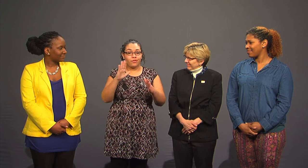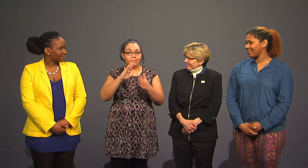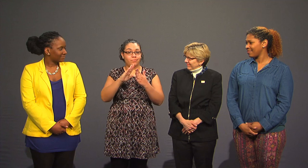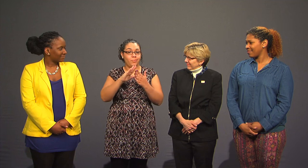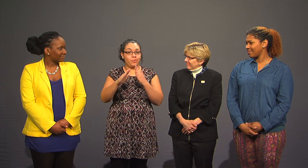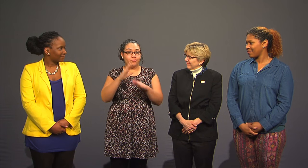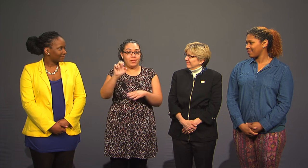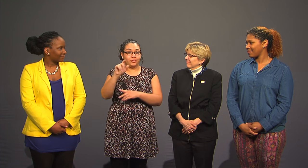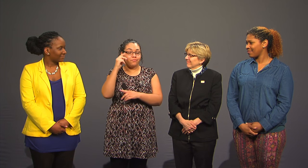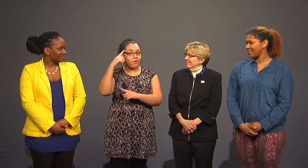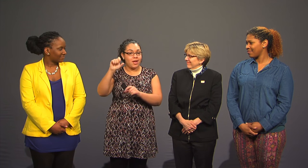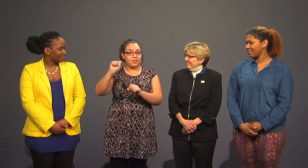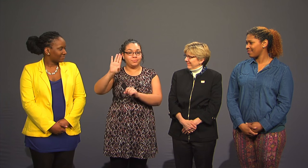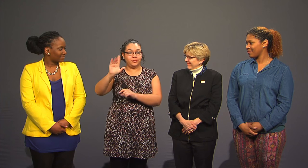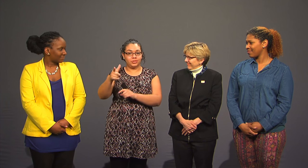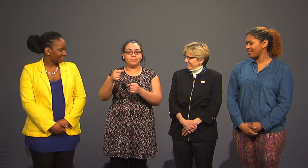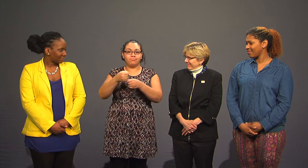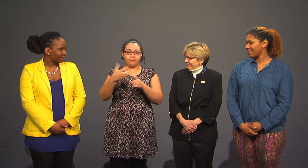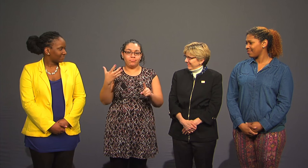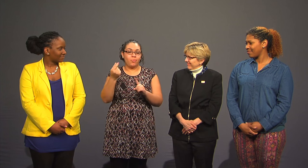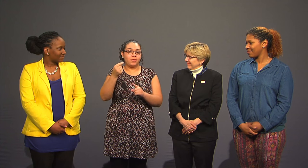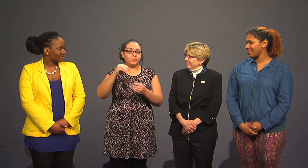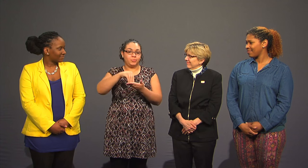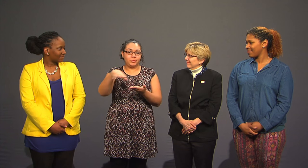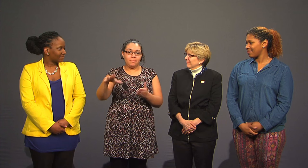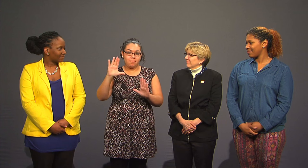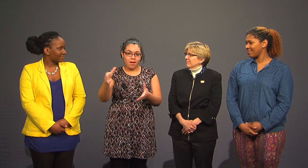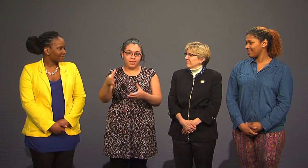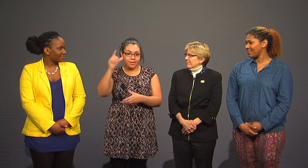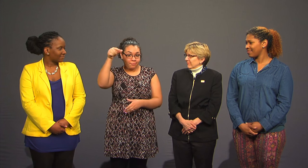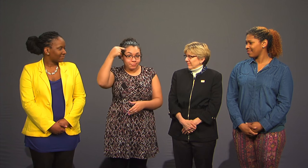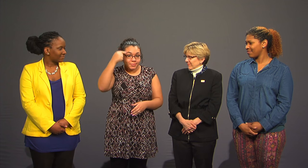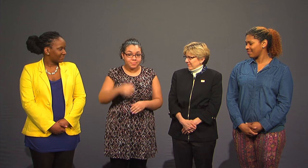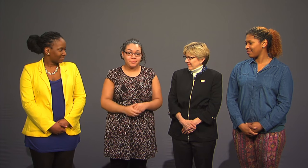I am the Director of Community Relations for the Student Body Government (SBG).